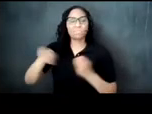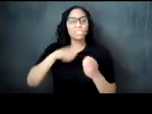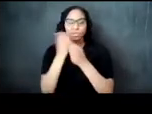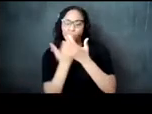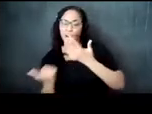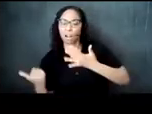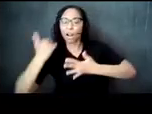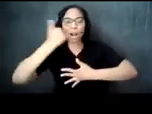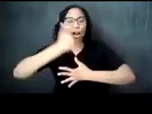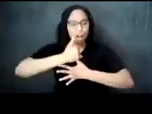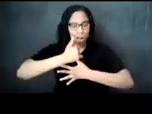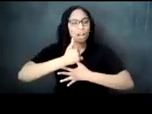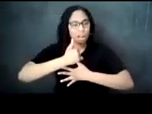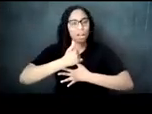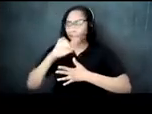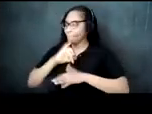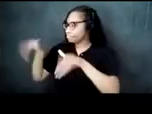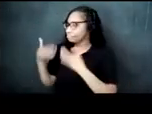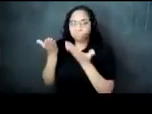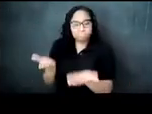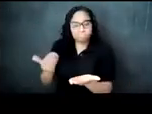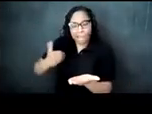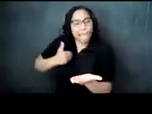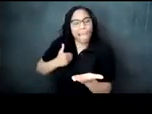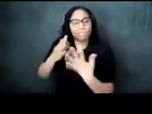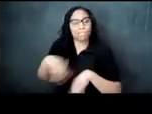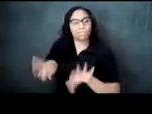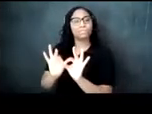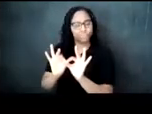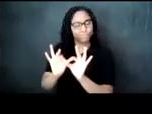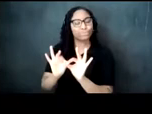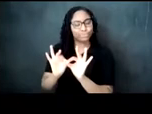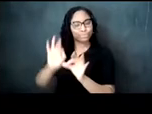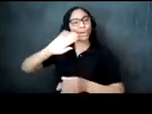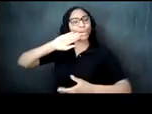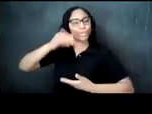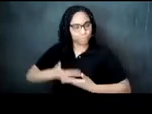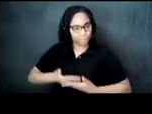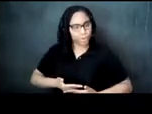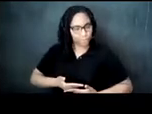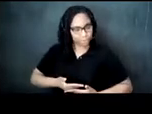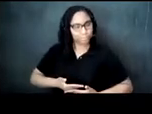to bring forth such a daughter blacks never debuted to society and white cotillions